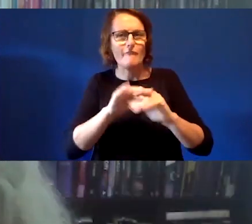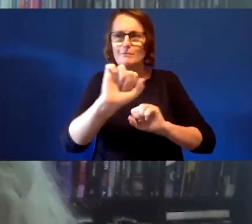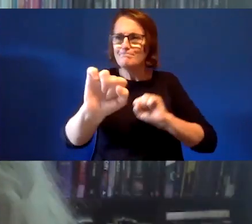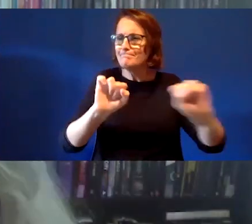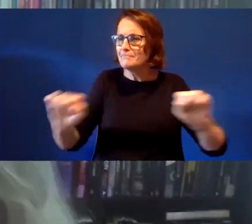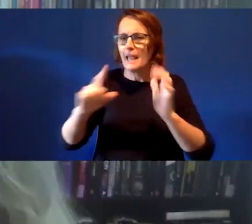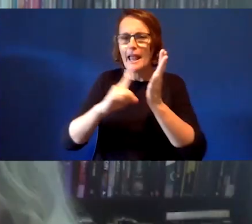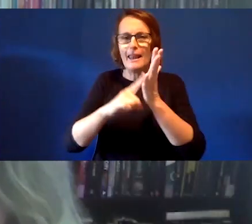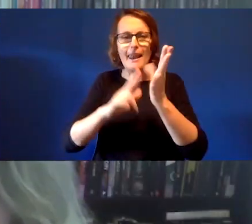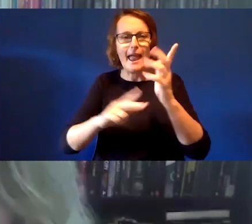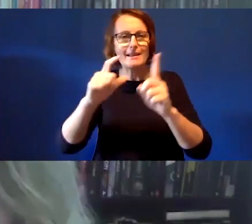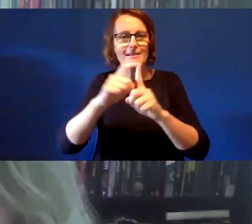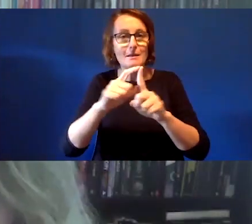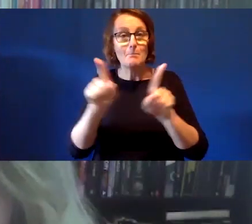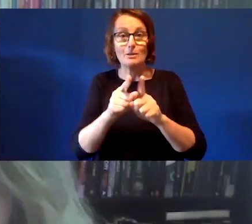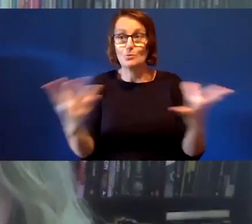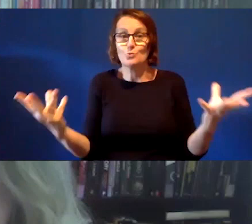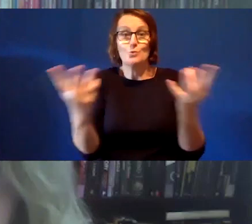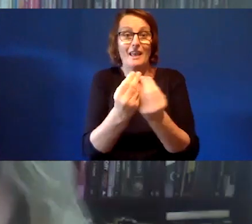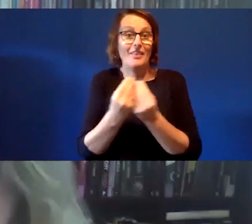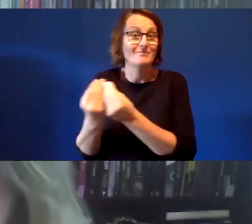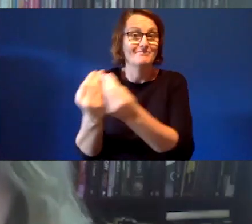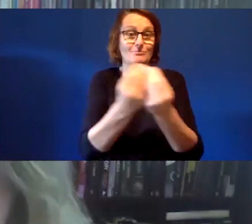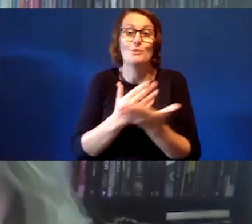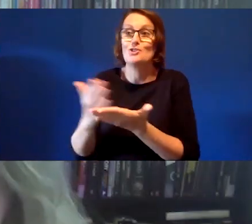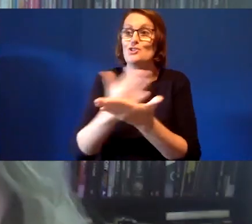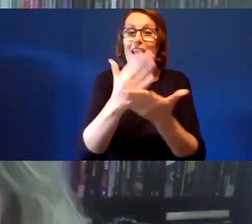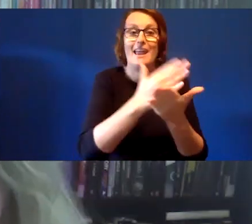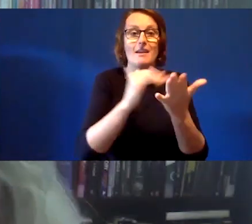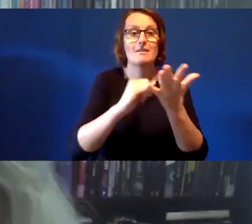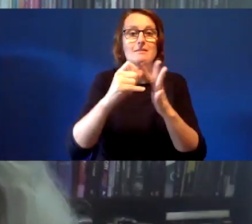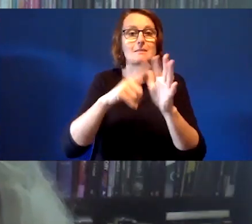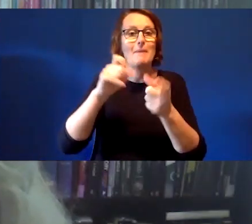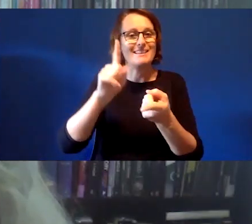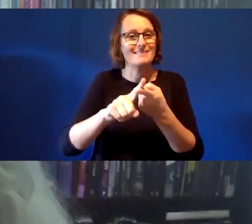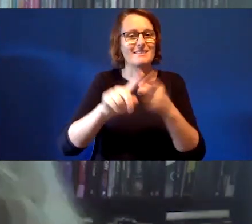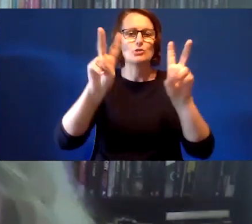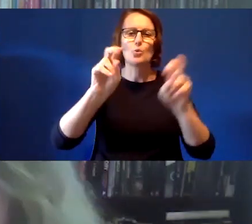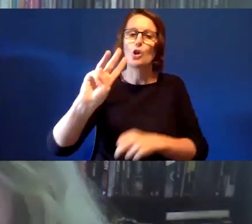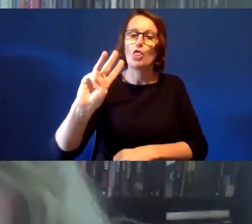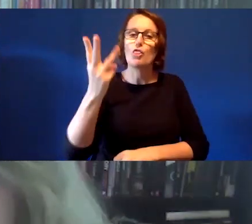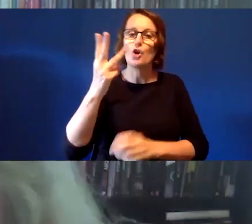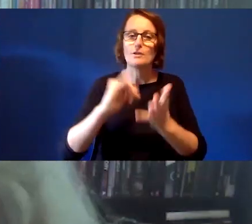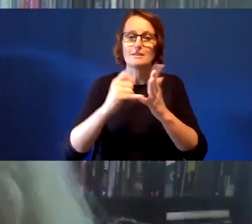have created together which some people call a third space. So, let's